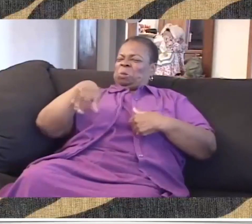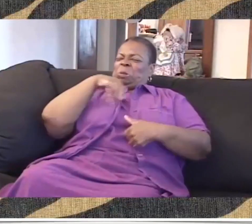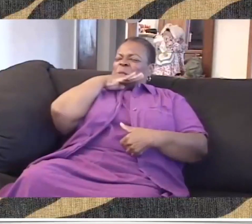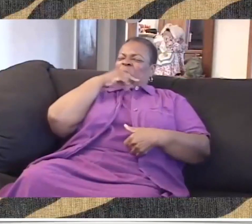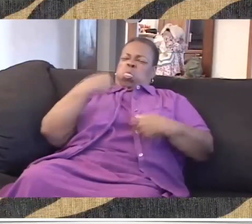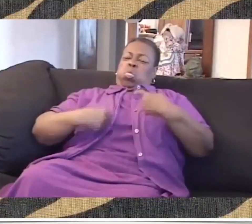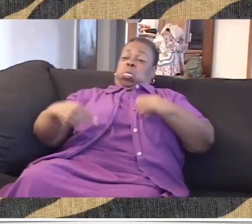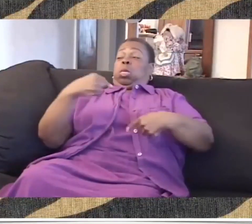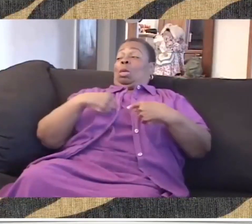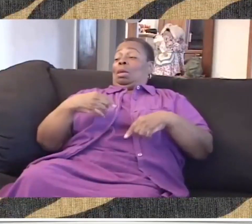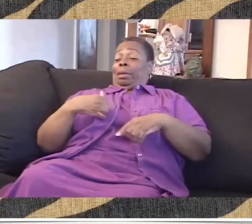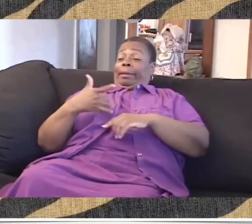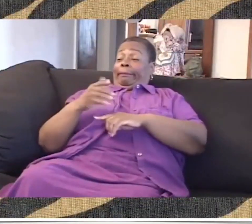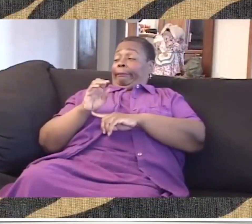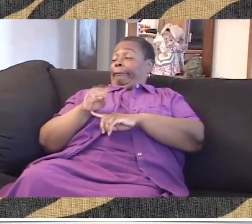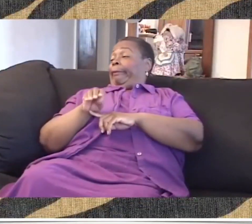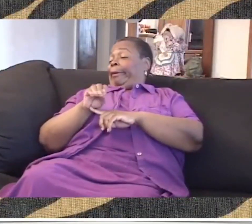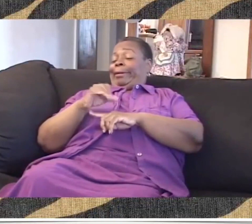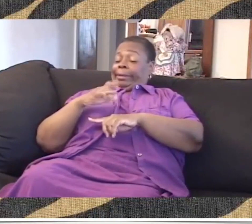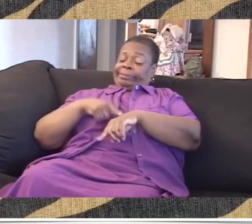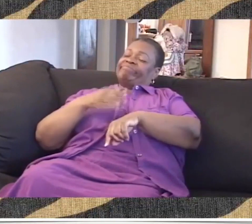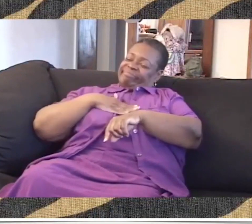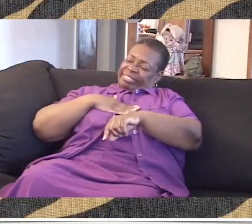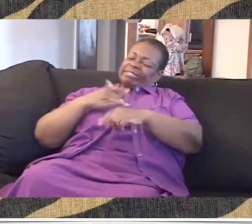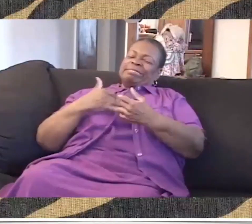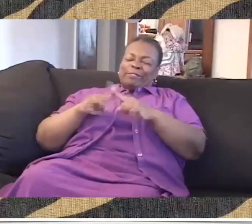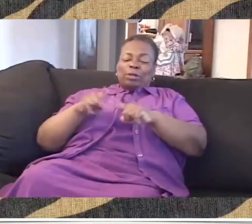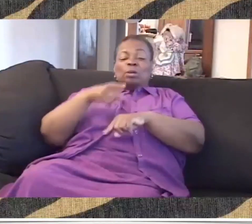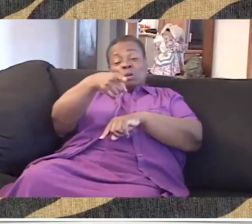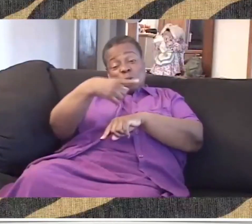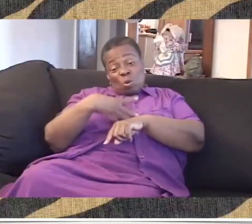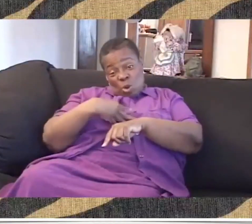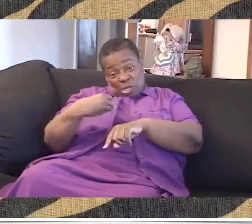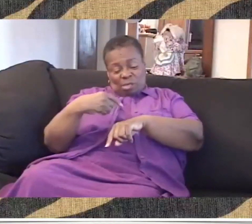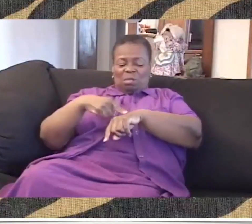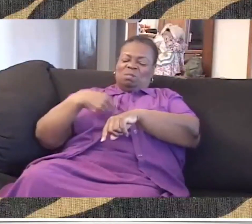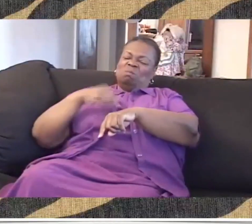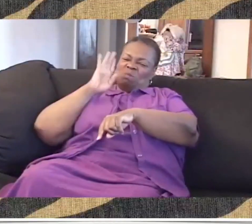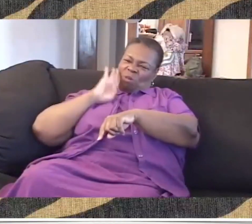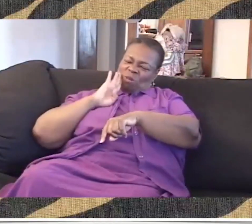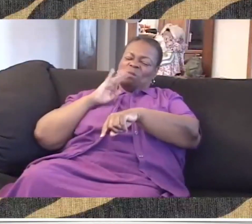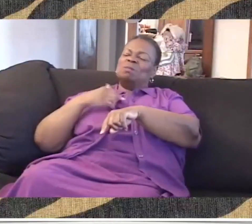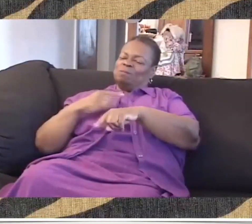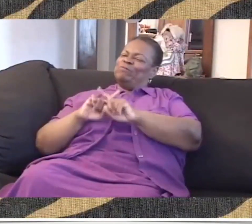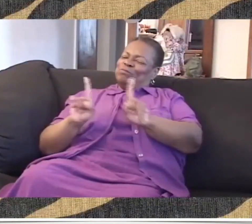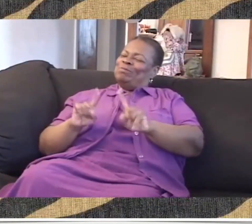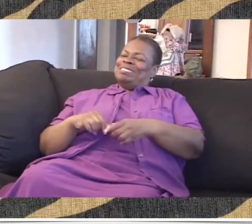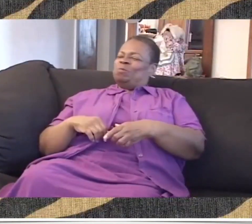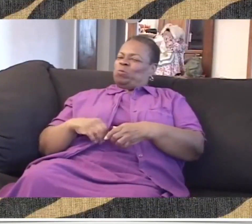No, you're just dirty because you didn't take a bath. OK. No, really, this is mine. You've got white skin. And I've got brown skin.